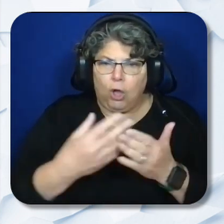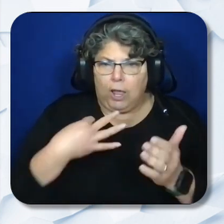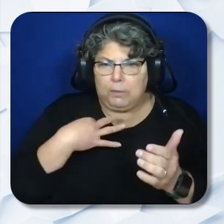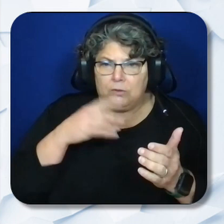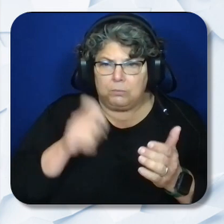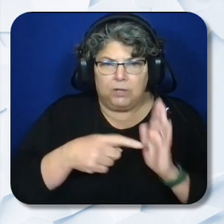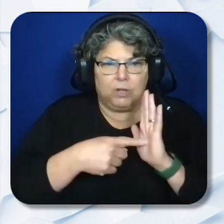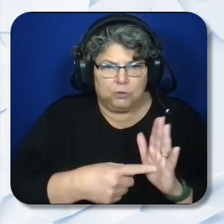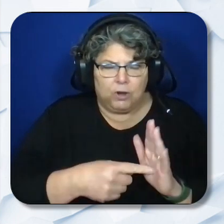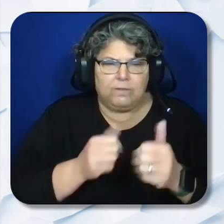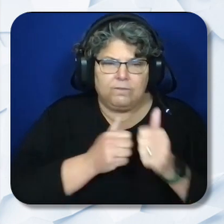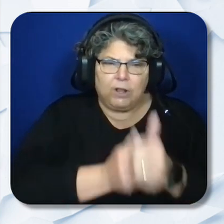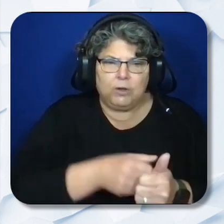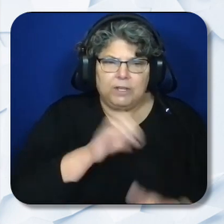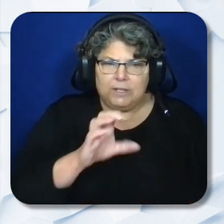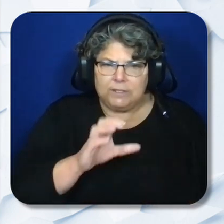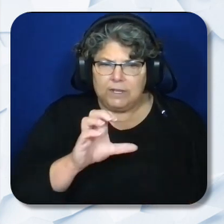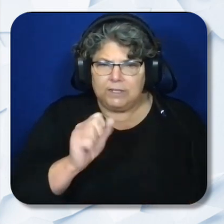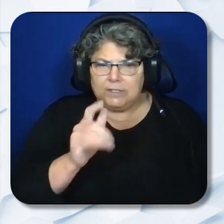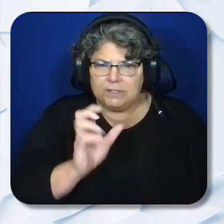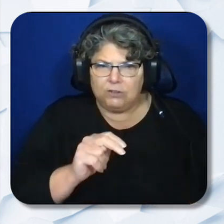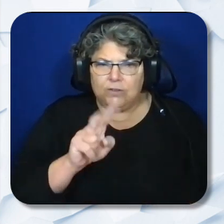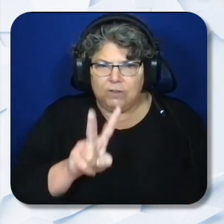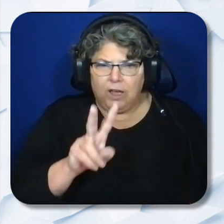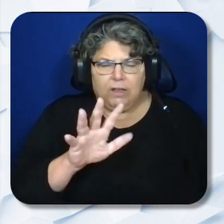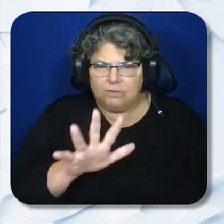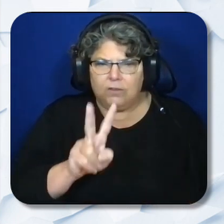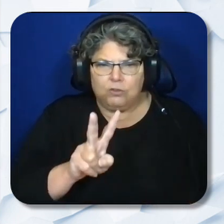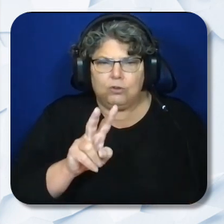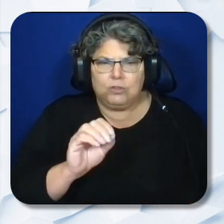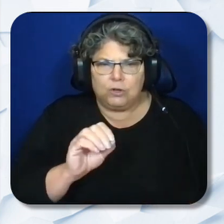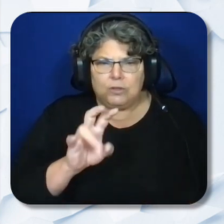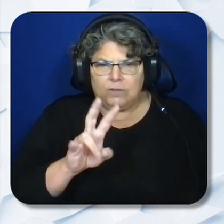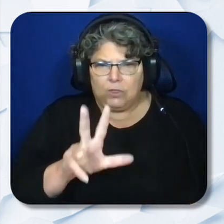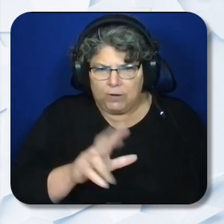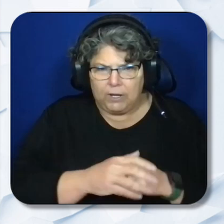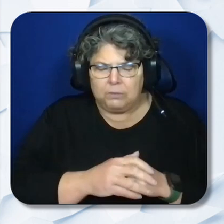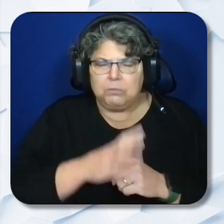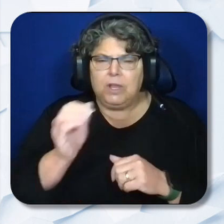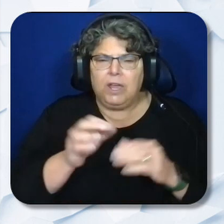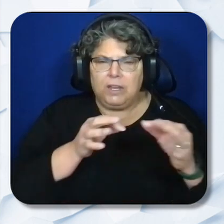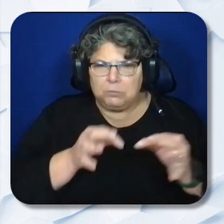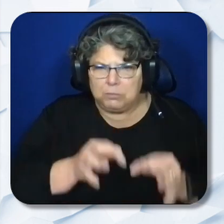in accordance with Ec. Section 52073, and details the services each applicant must